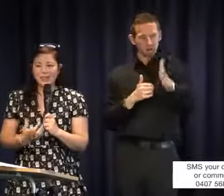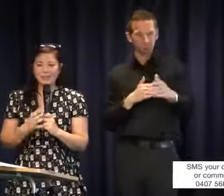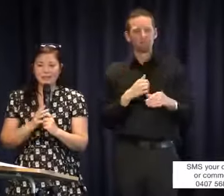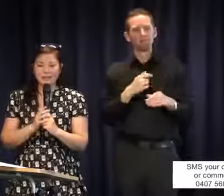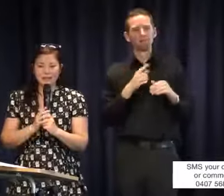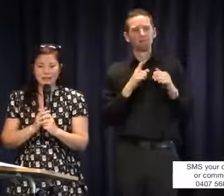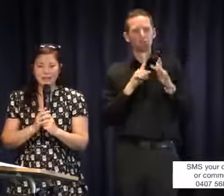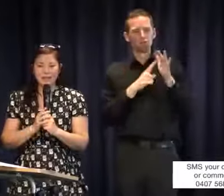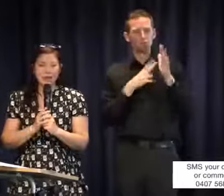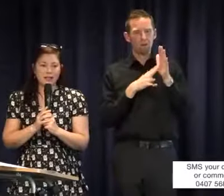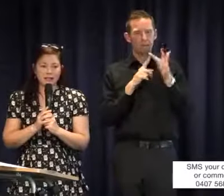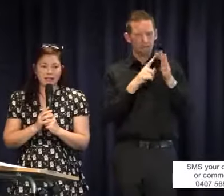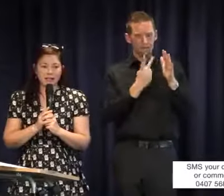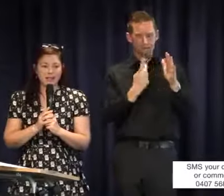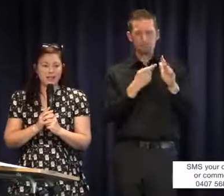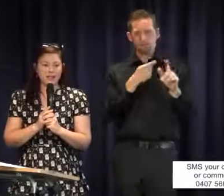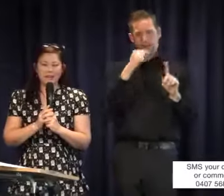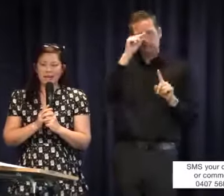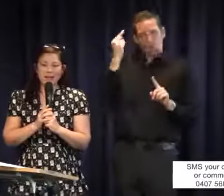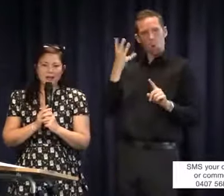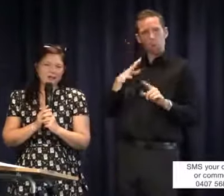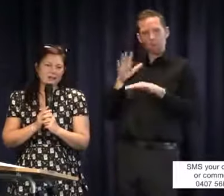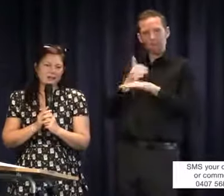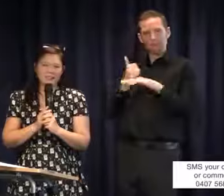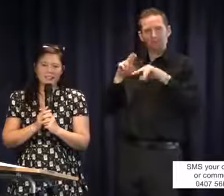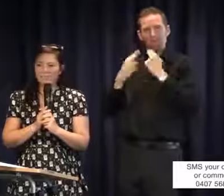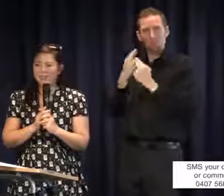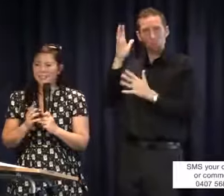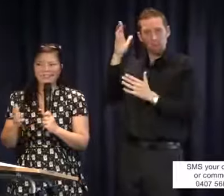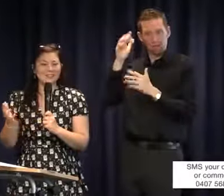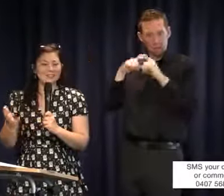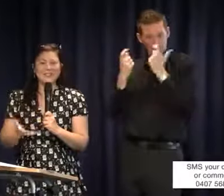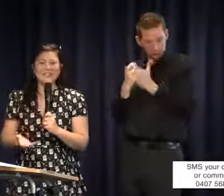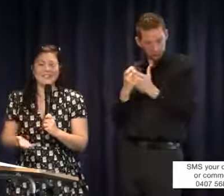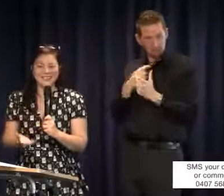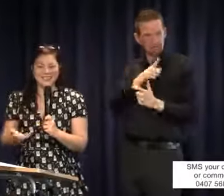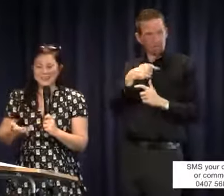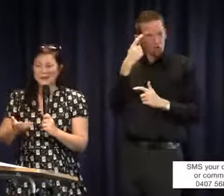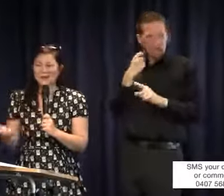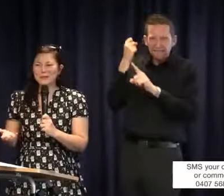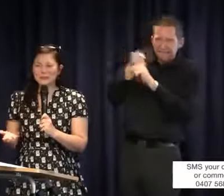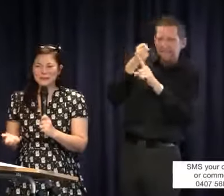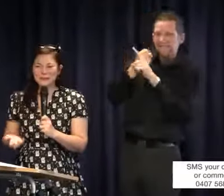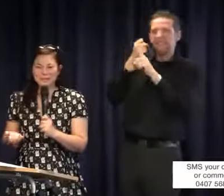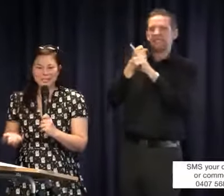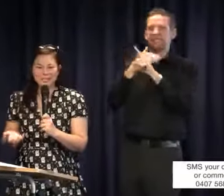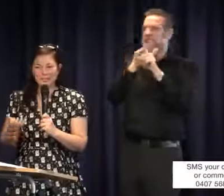to set up a family Auslan class and have had to beg and go everywhere looking for funding